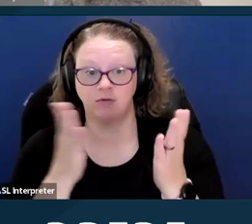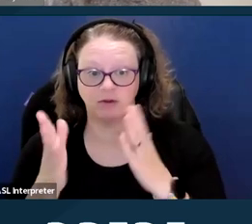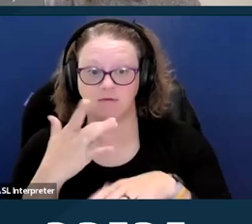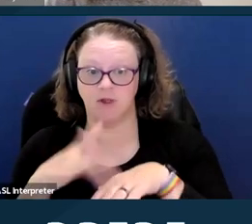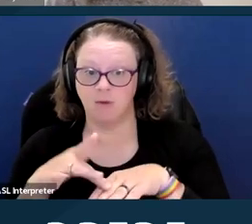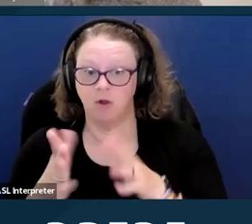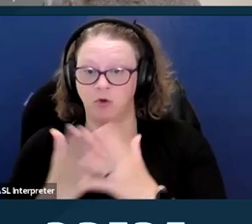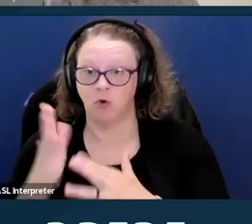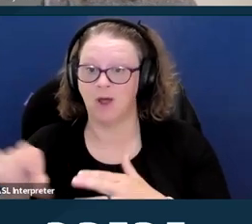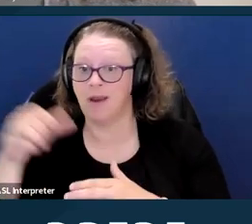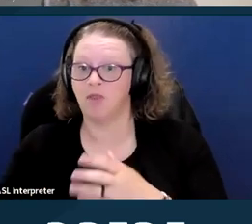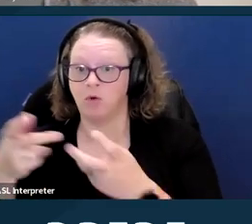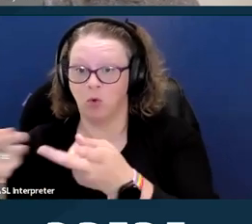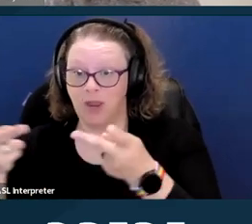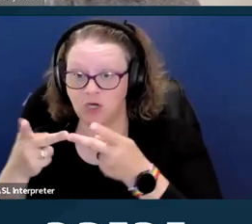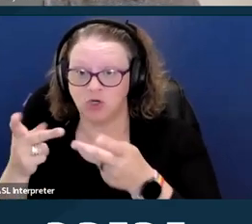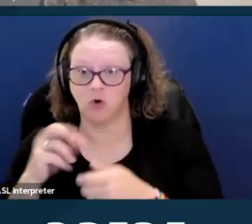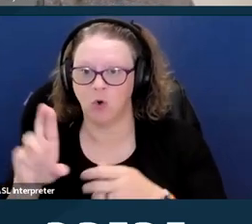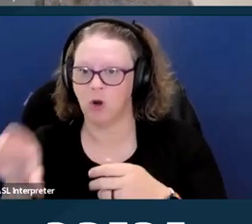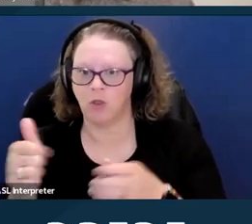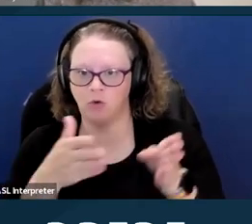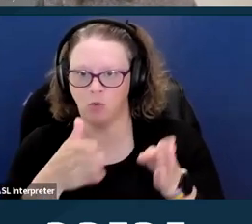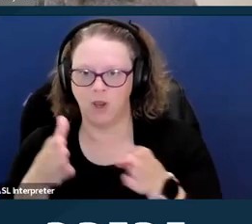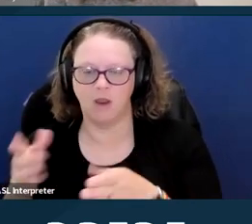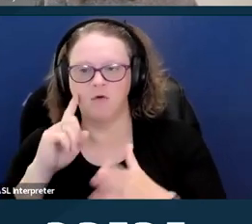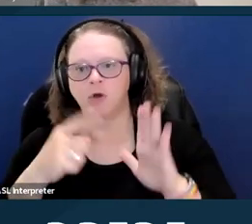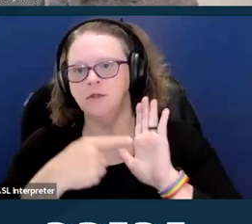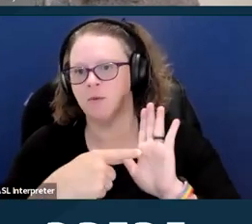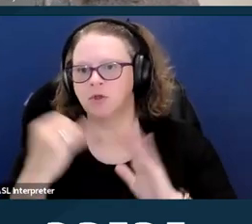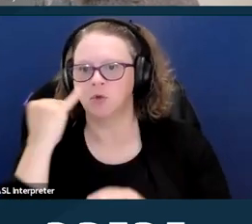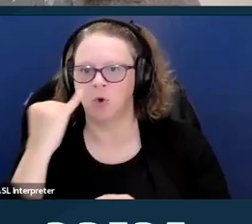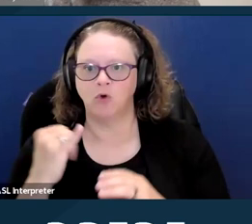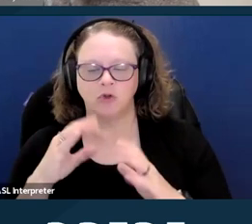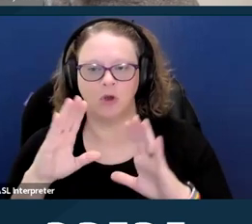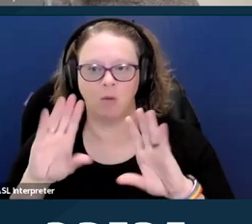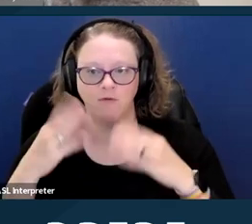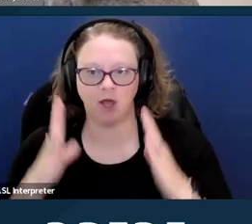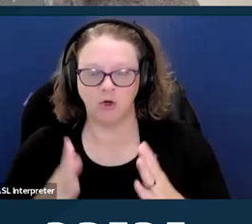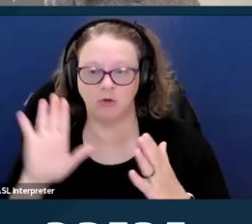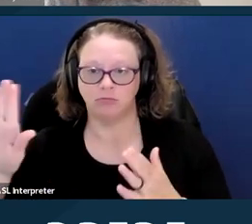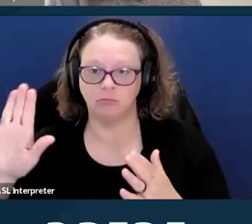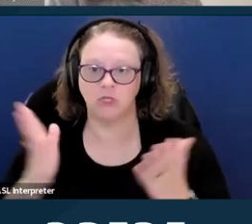So that might look like, for example, if a provider's services can be offered via telemedicine